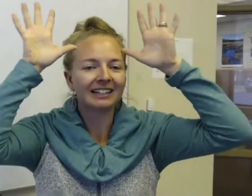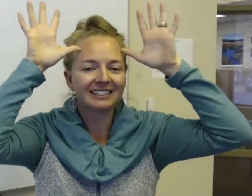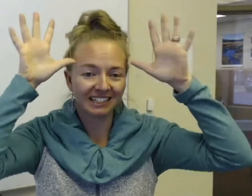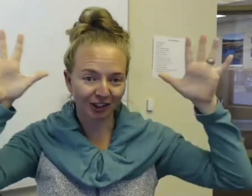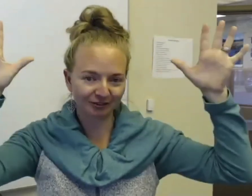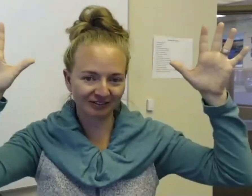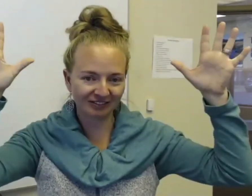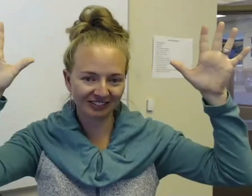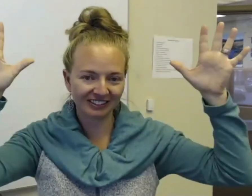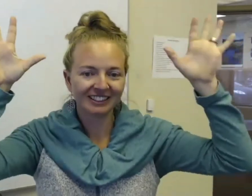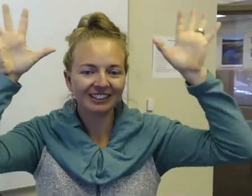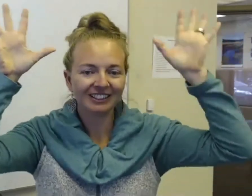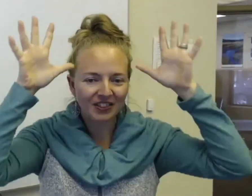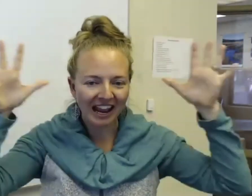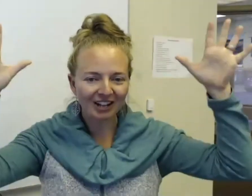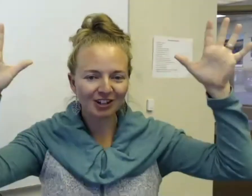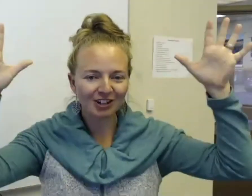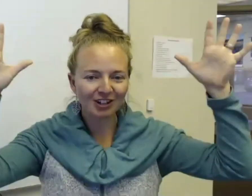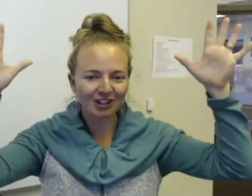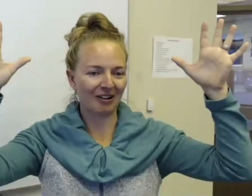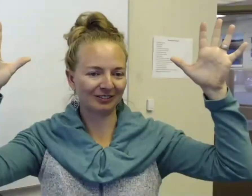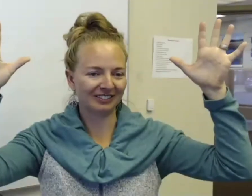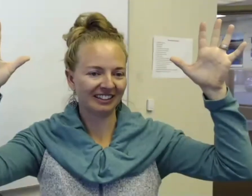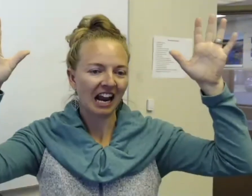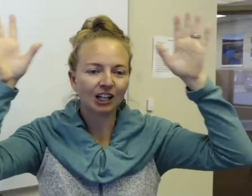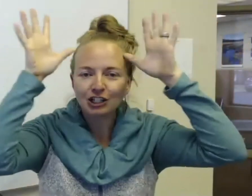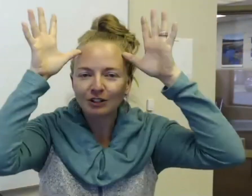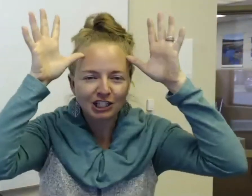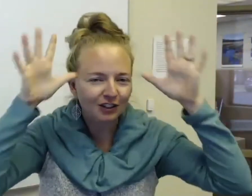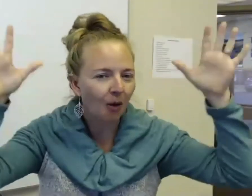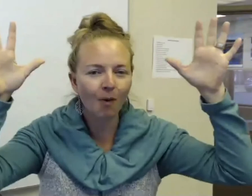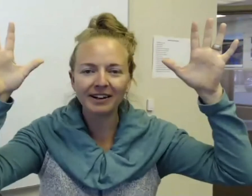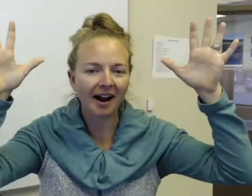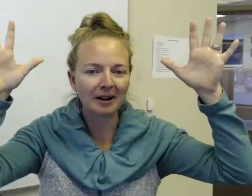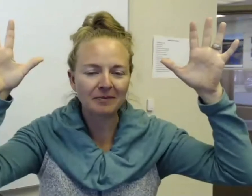is deer. You're showing the antlers coming out, and I usually just do that one time.